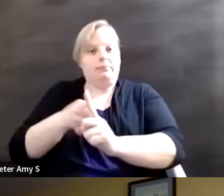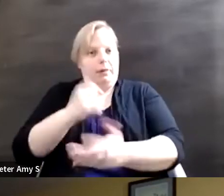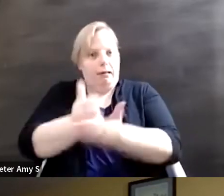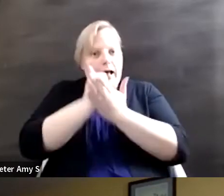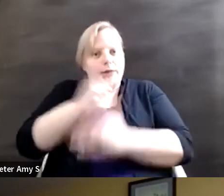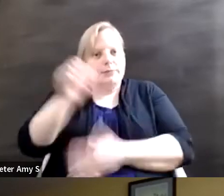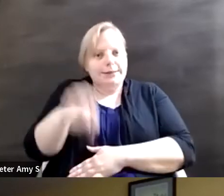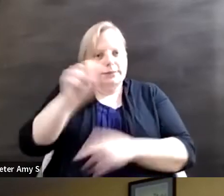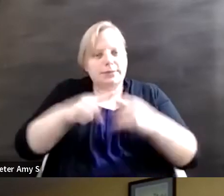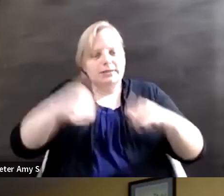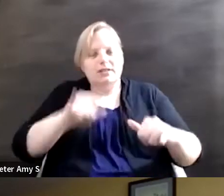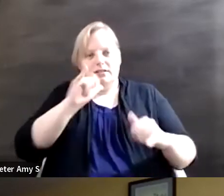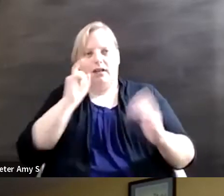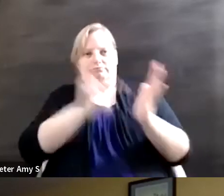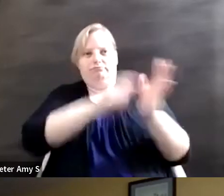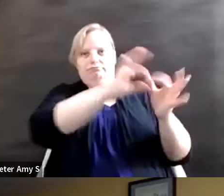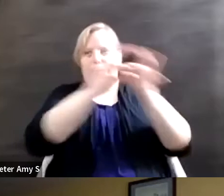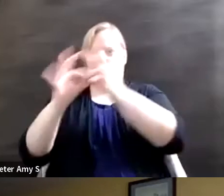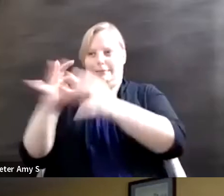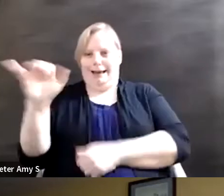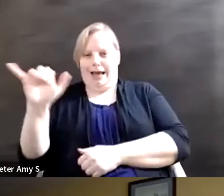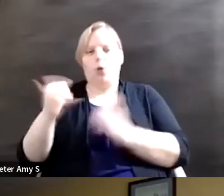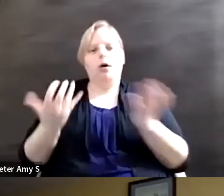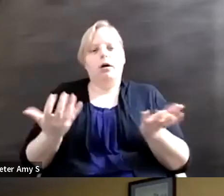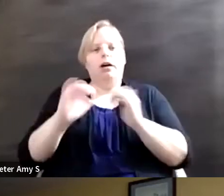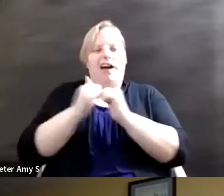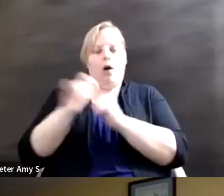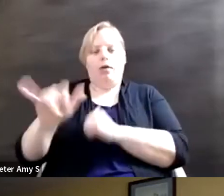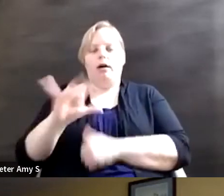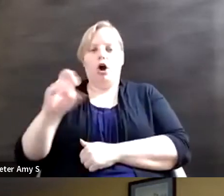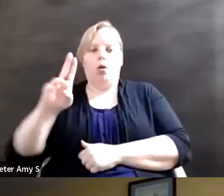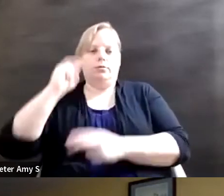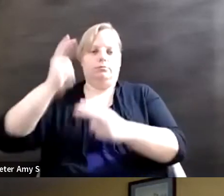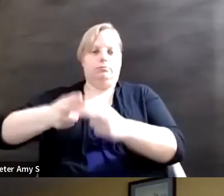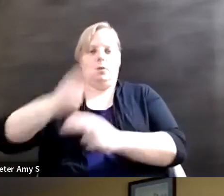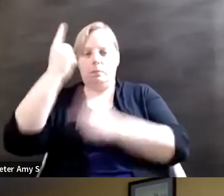one, as Carlos points out as far as thinking about what these things mean in real life but also what